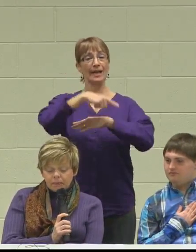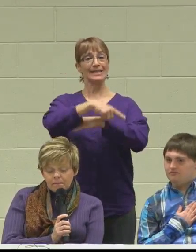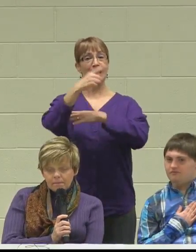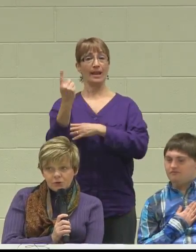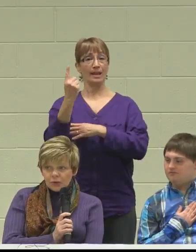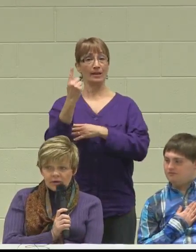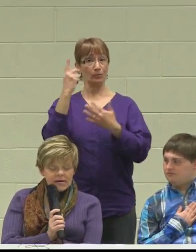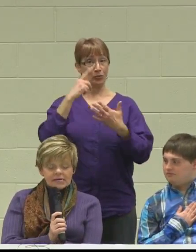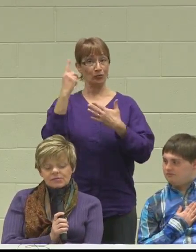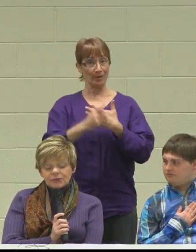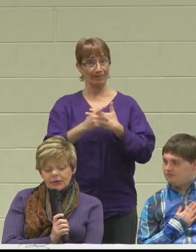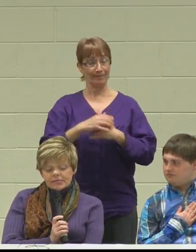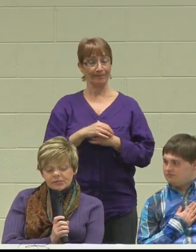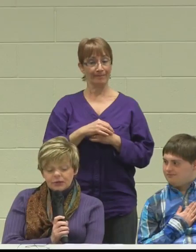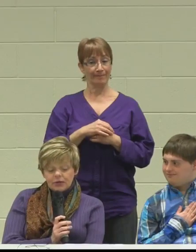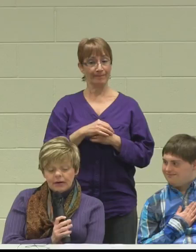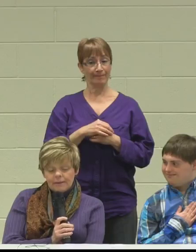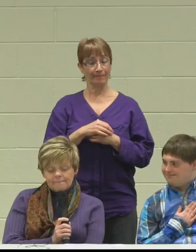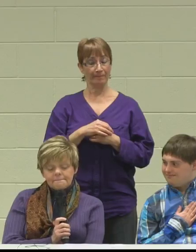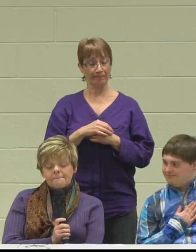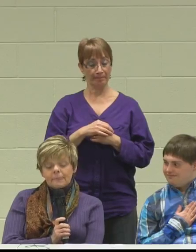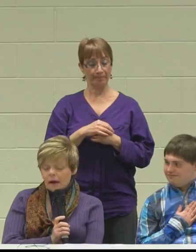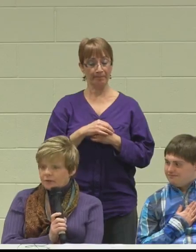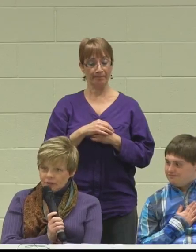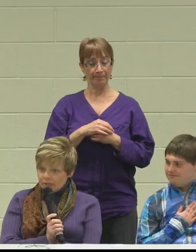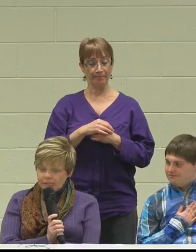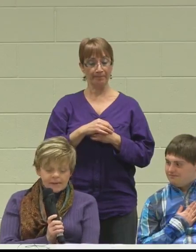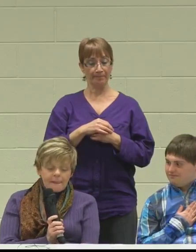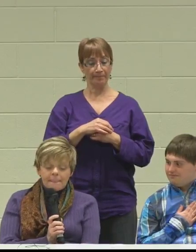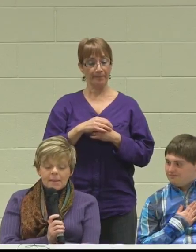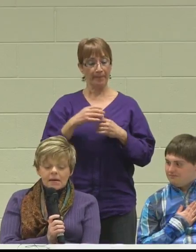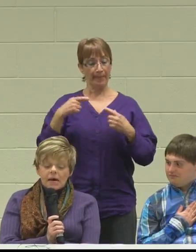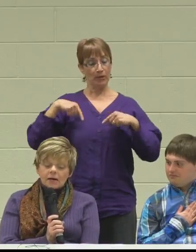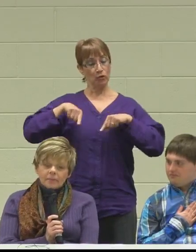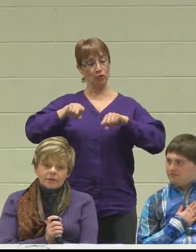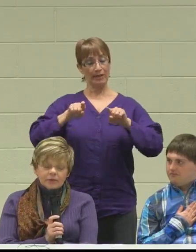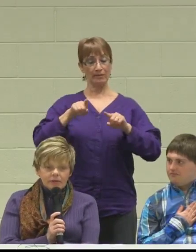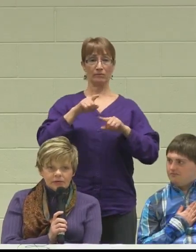During his transition opportunities, he had opportunities